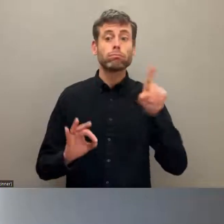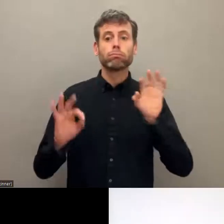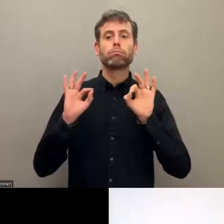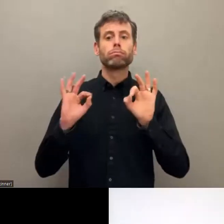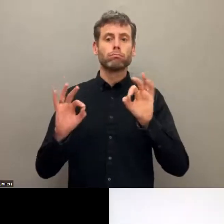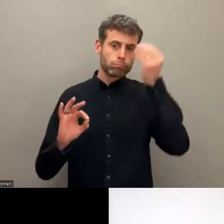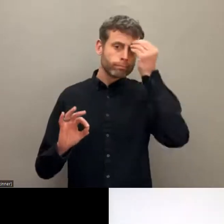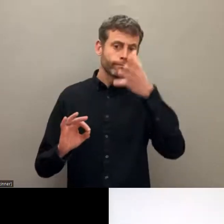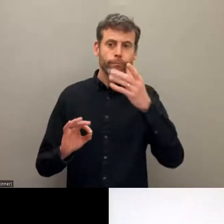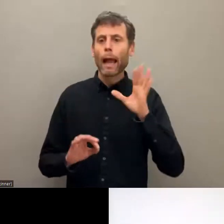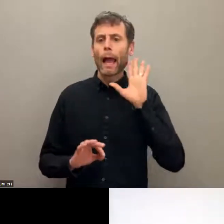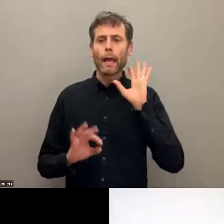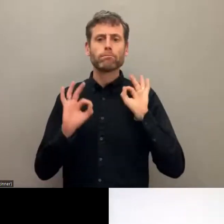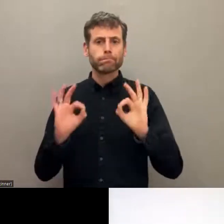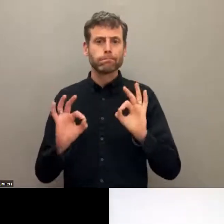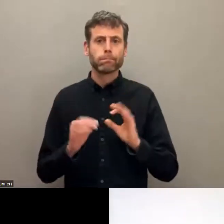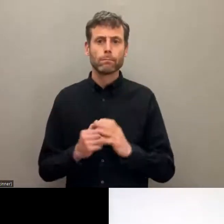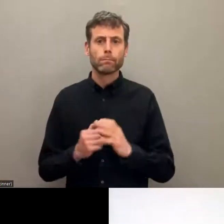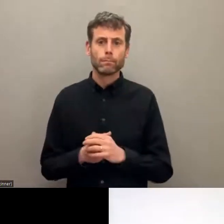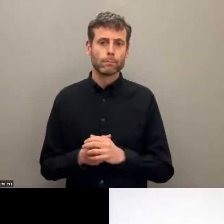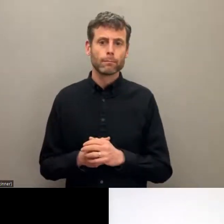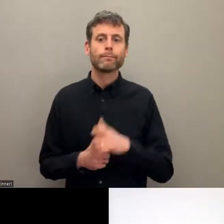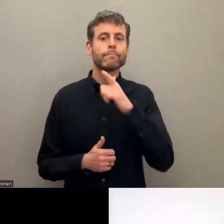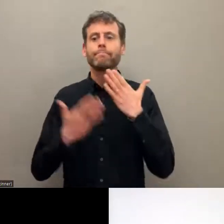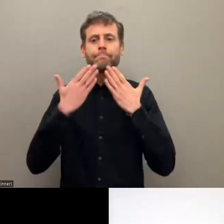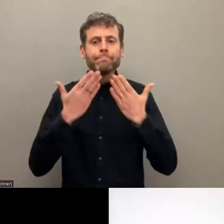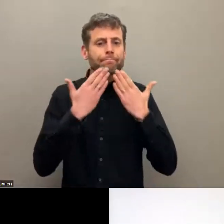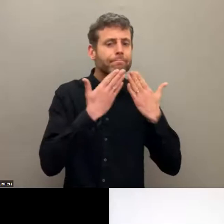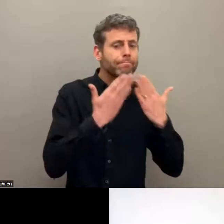hear you. >> PADAM PARIYAR: OK, thank you.